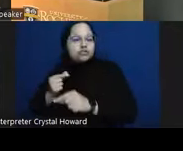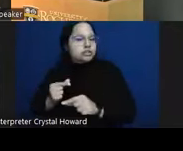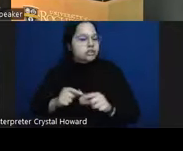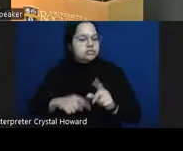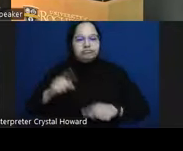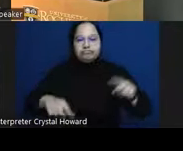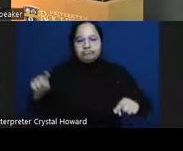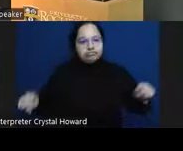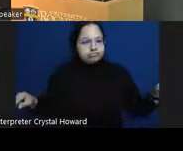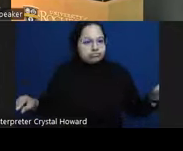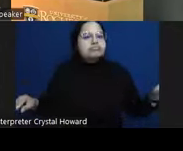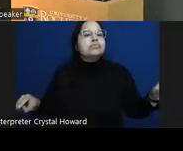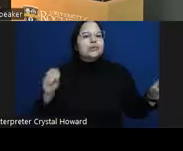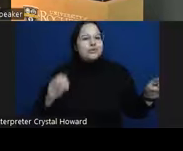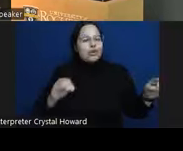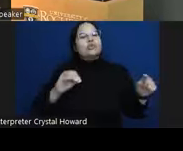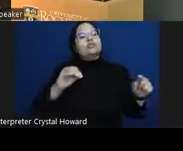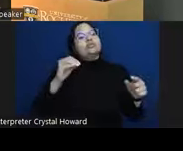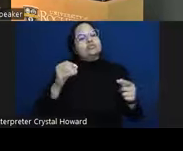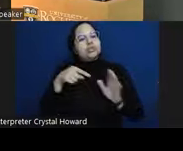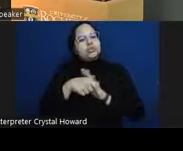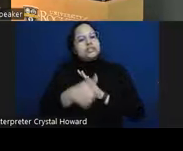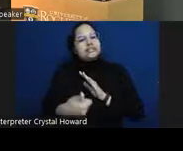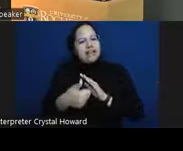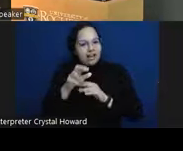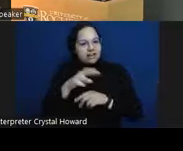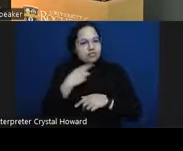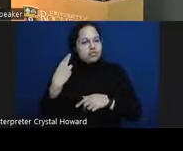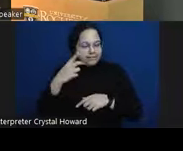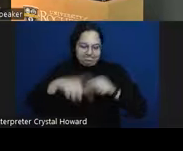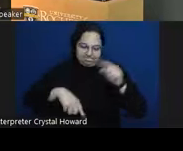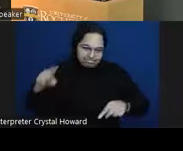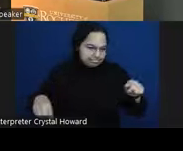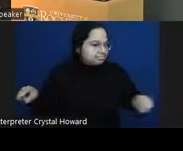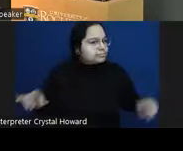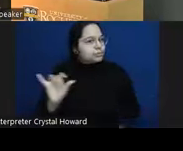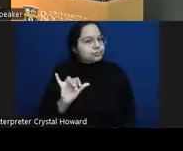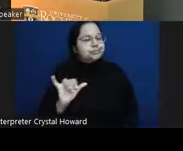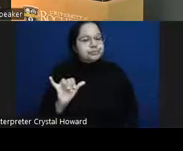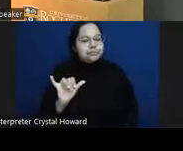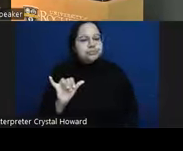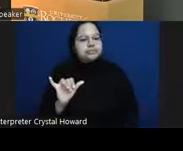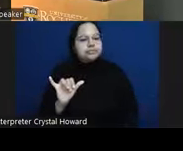by many of these characteristics so birth origin is one of the big uh things that varies so um us